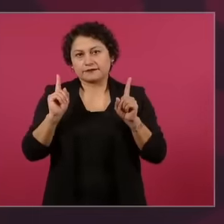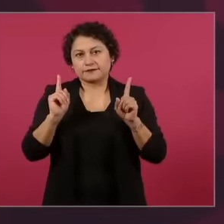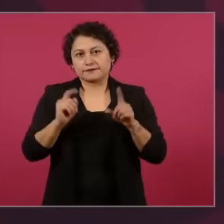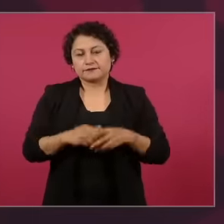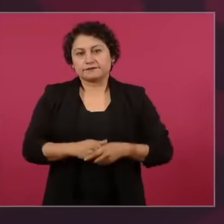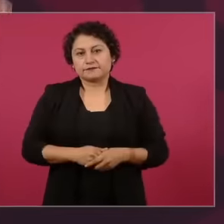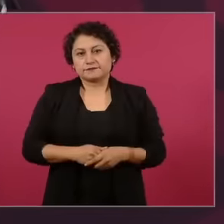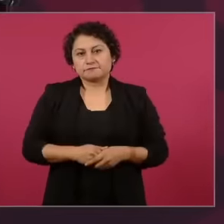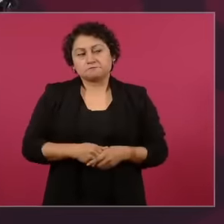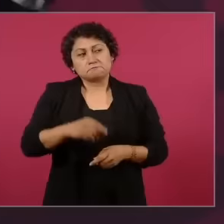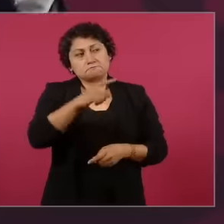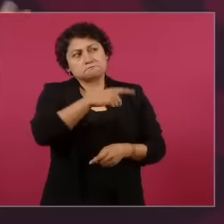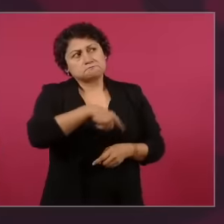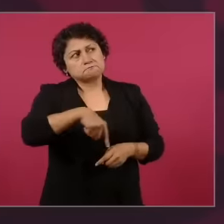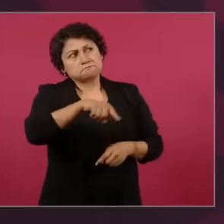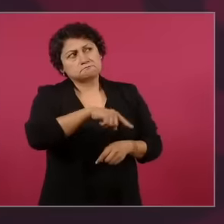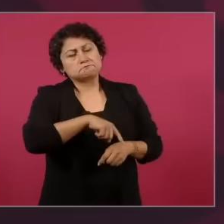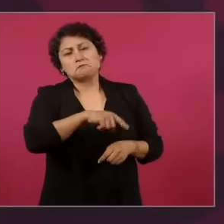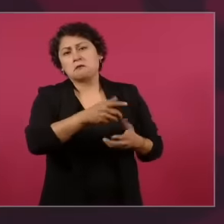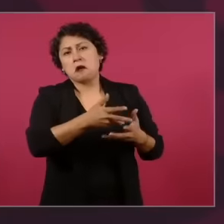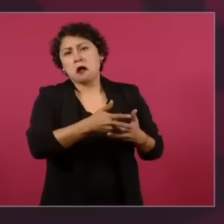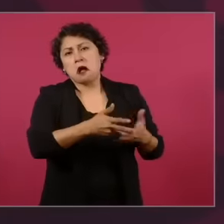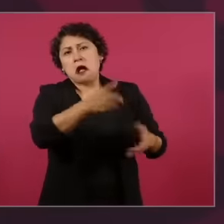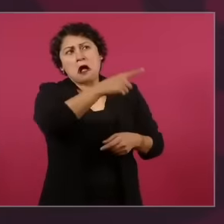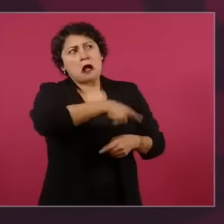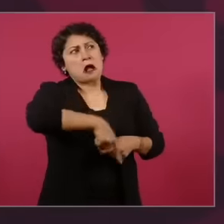many of these great Mexican journalists from the big media